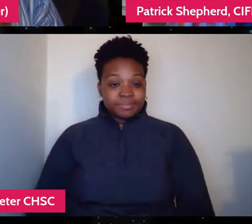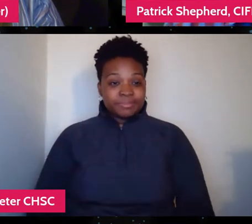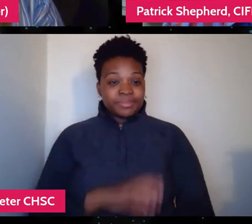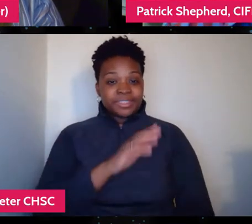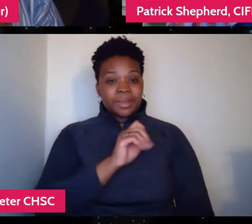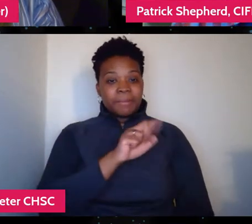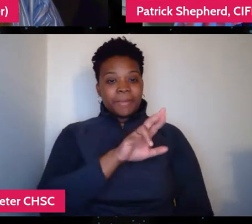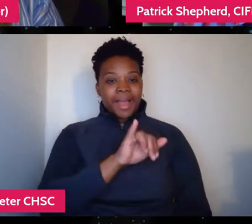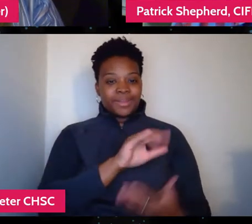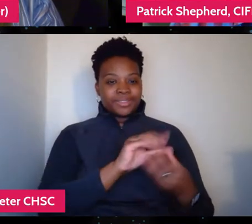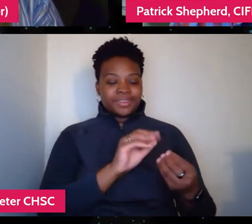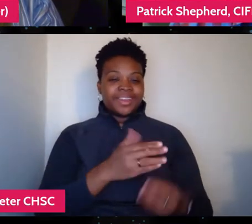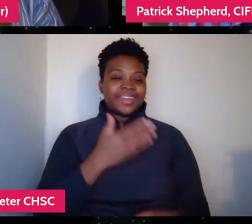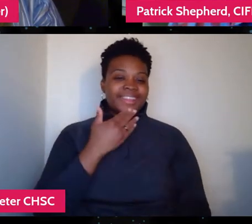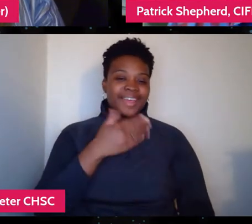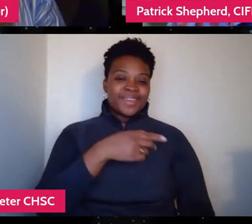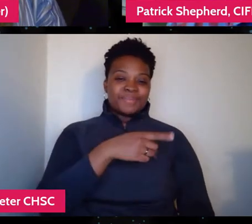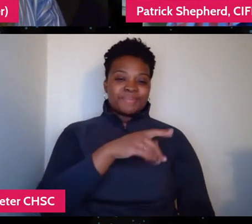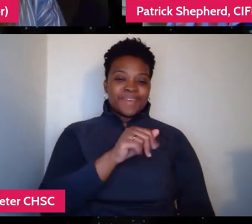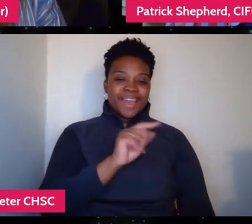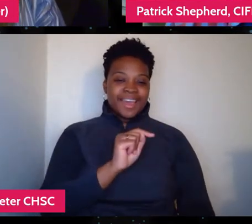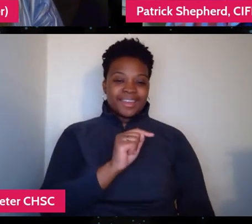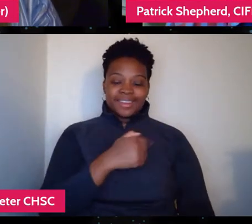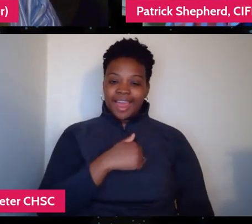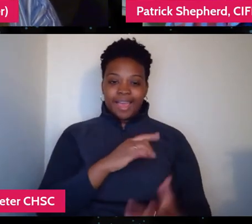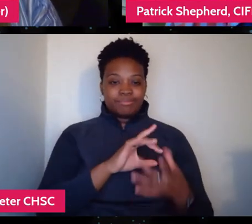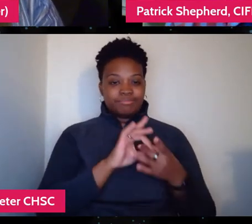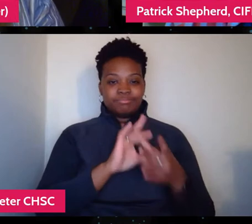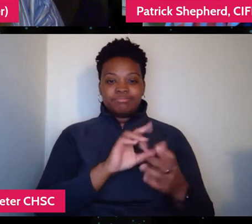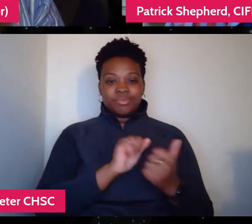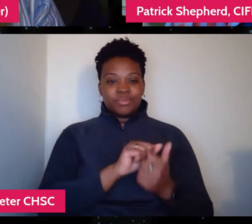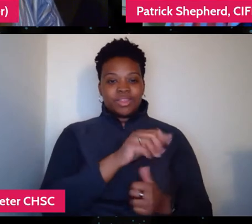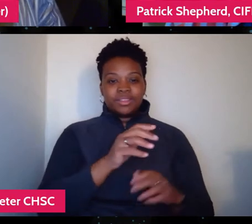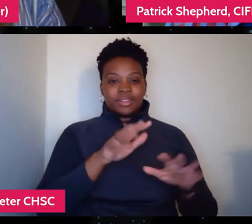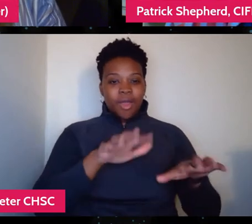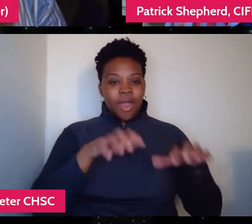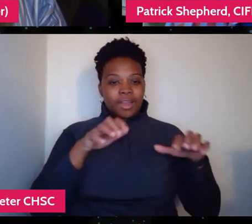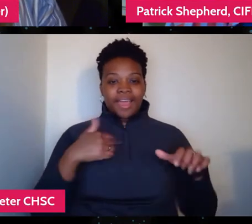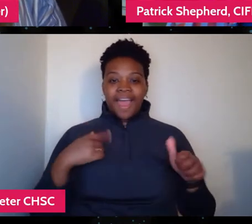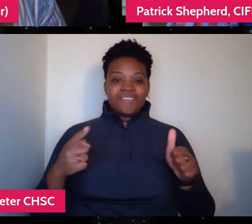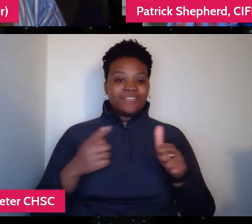I mean, I think I'm right there with our audience. I'm usually the first one over to the wine table on opening.